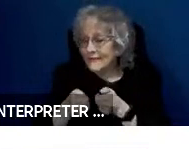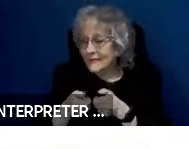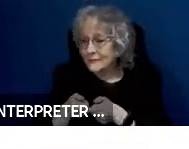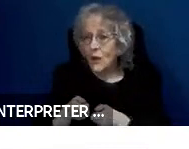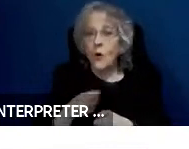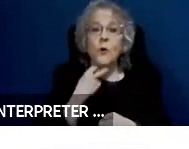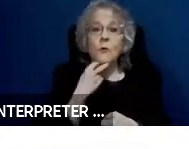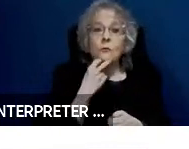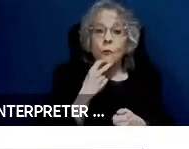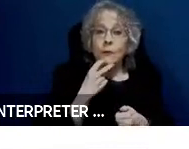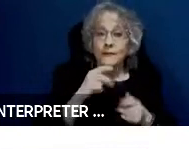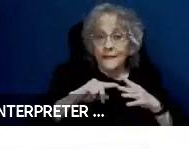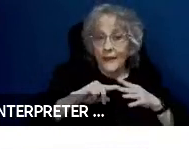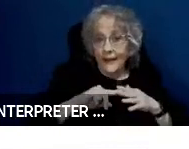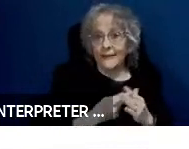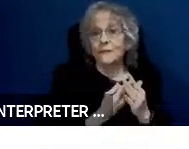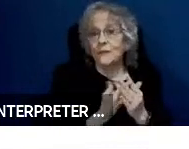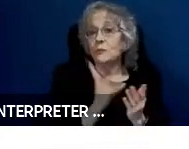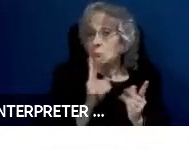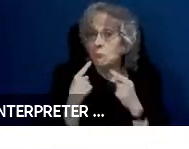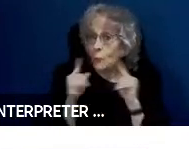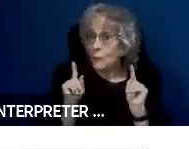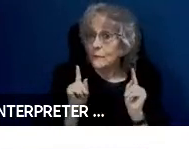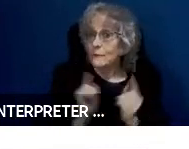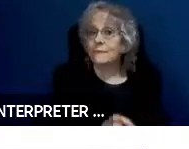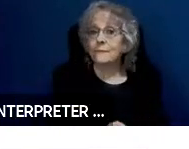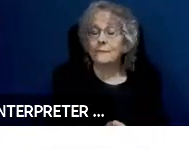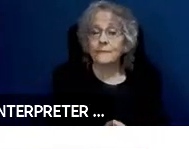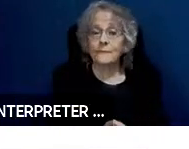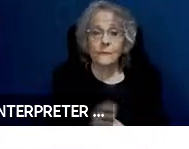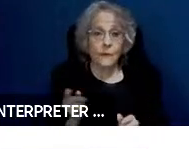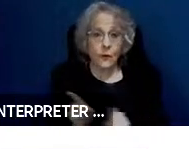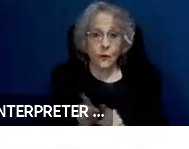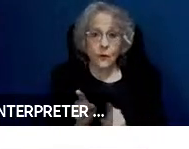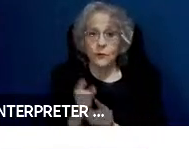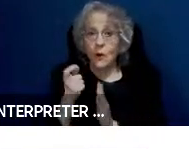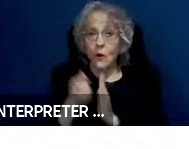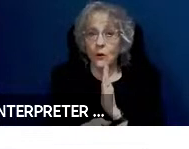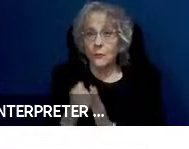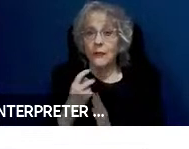works. There is also automatic speech recognition that has been working.